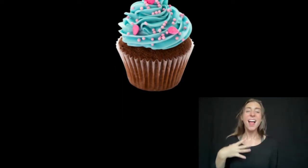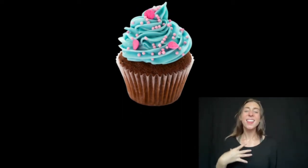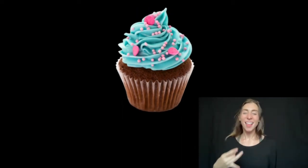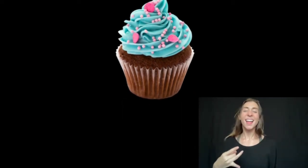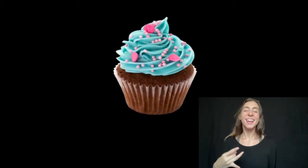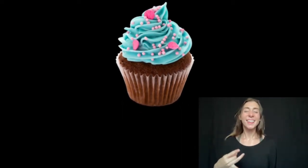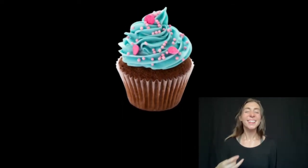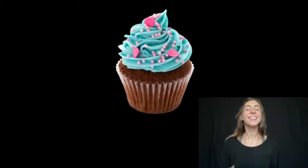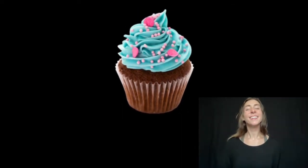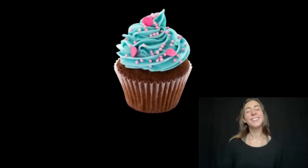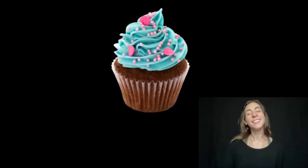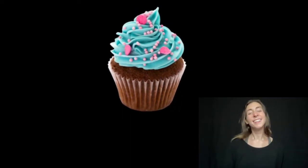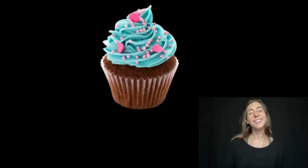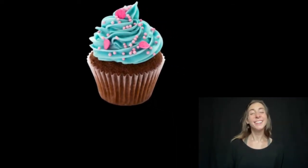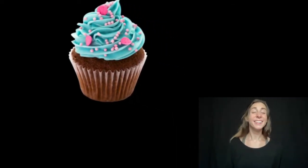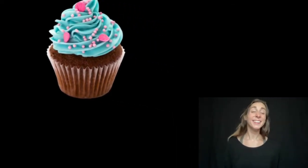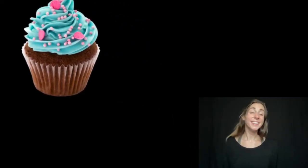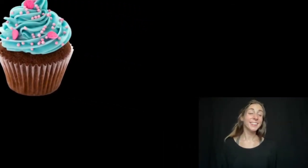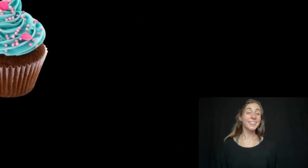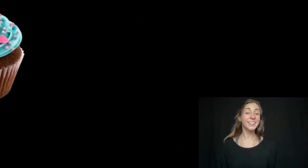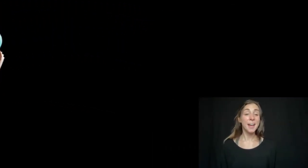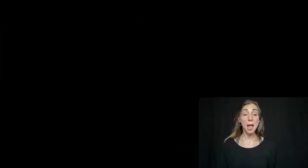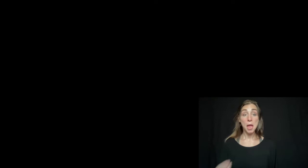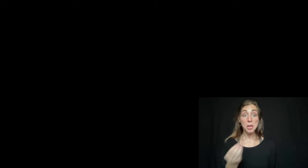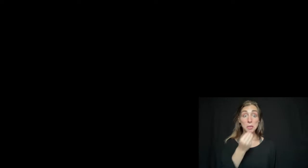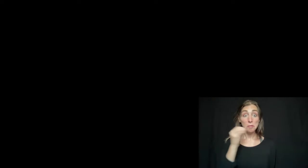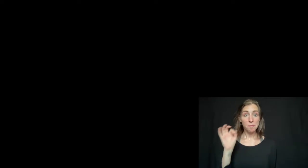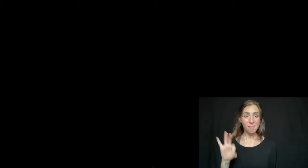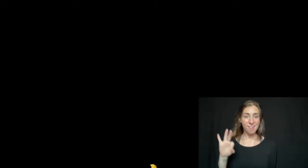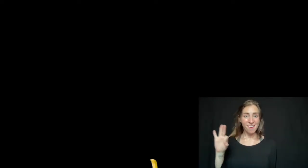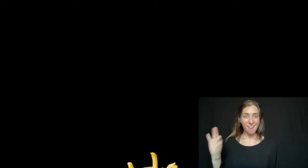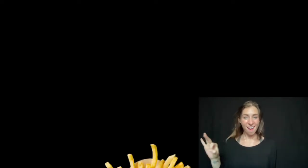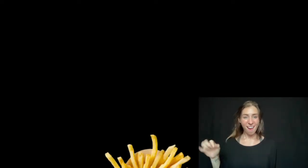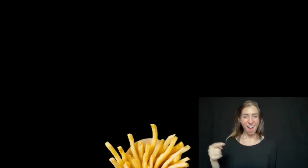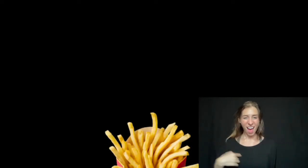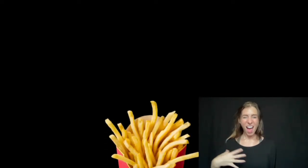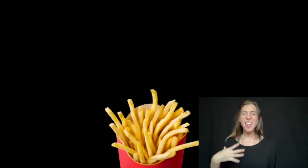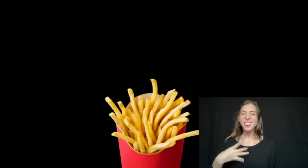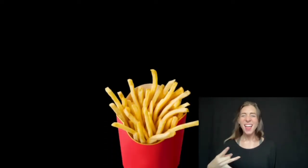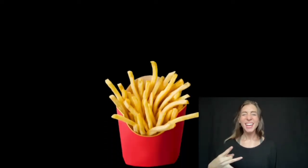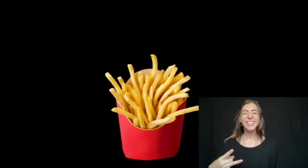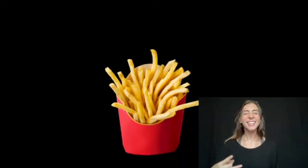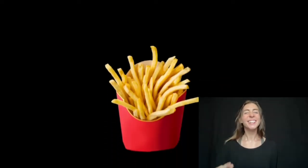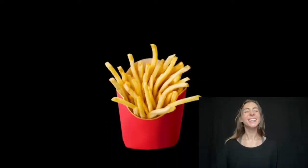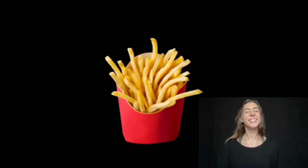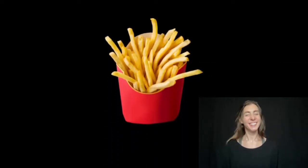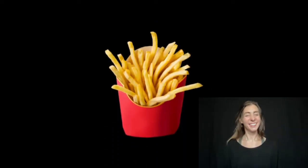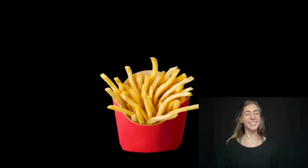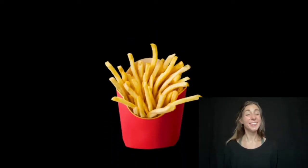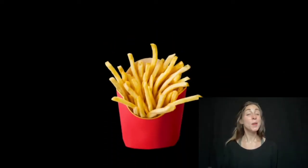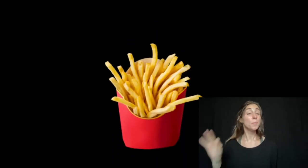I like to eat french fries I like to eat french fries